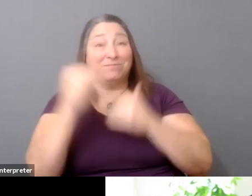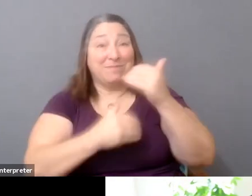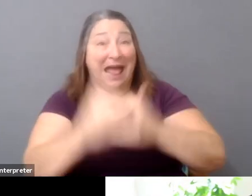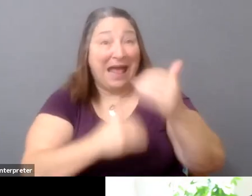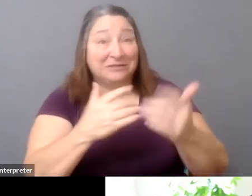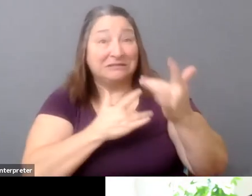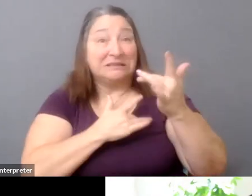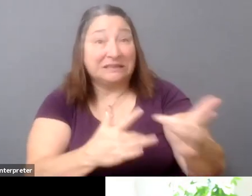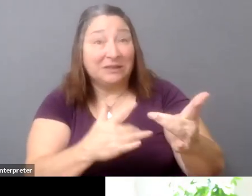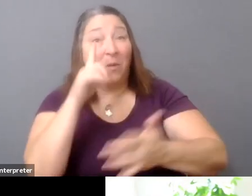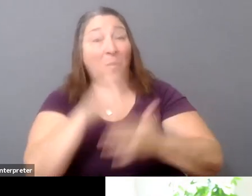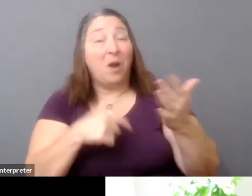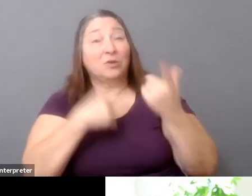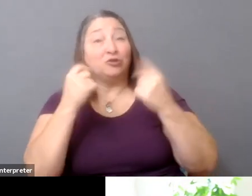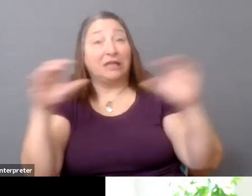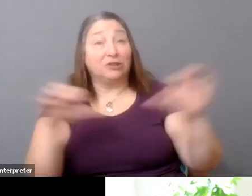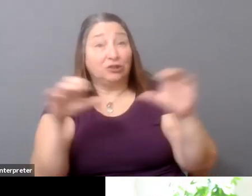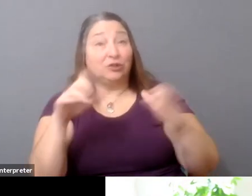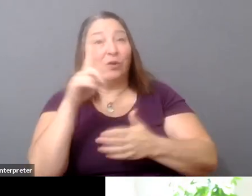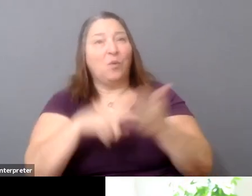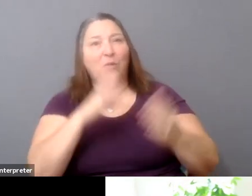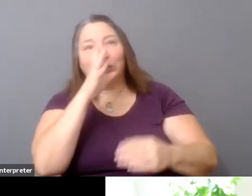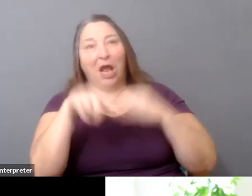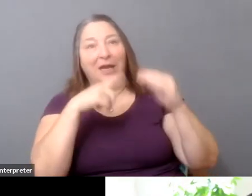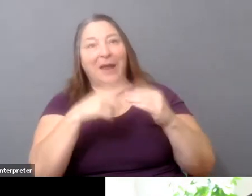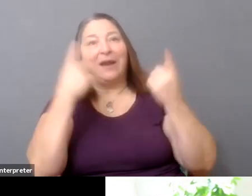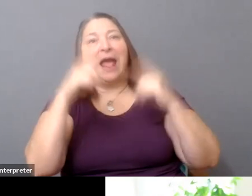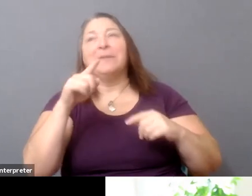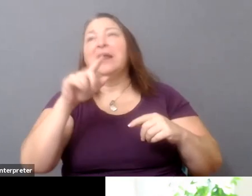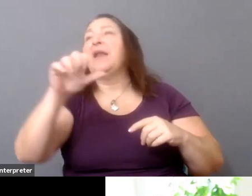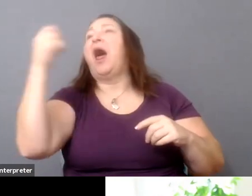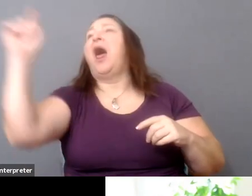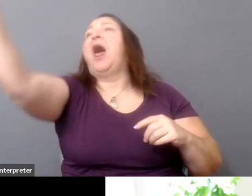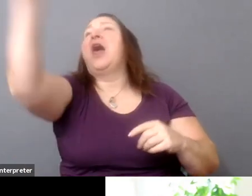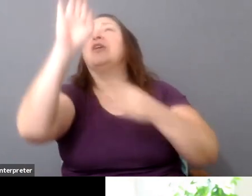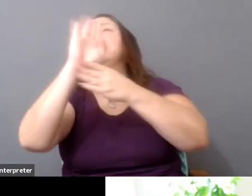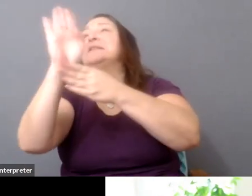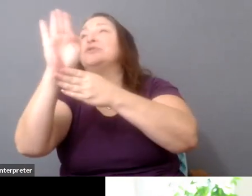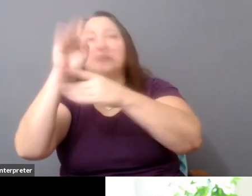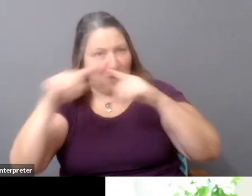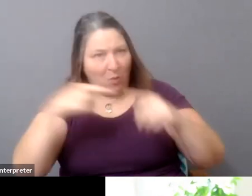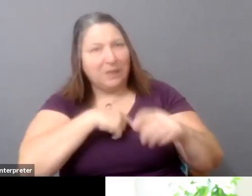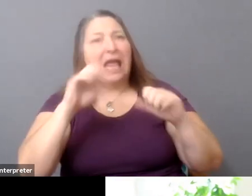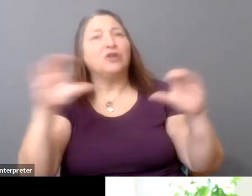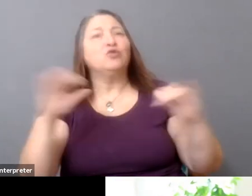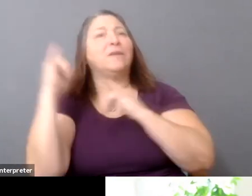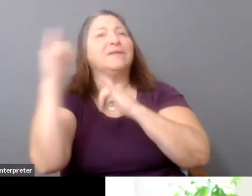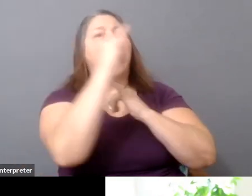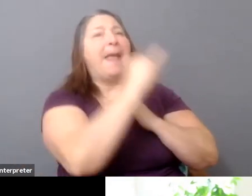you're talking about has happened in other industries, and that could certainly be applied here too. Absolutely.